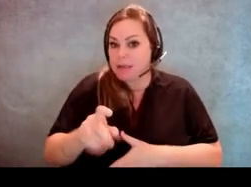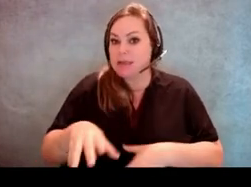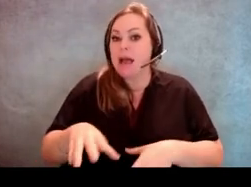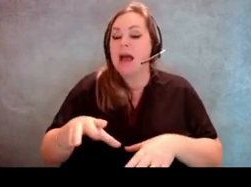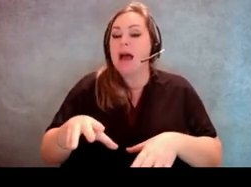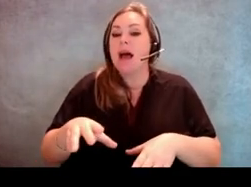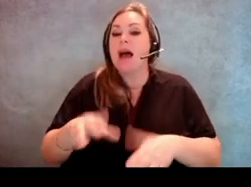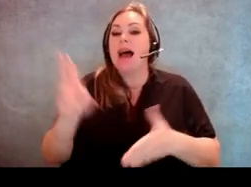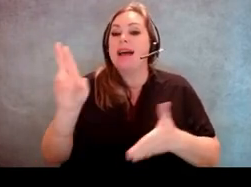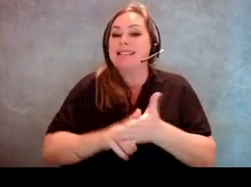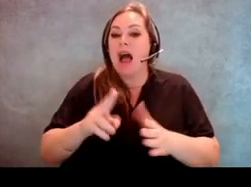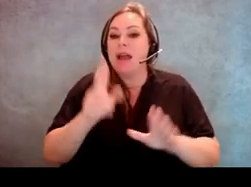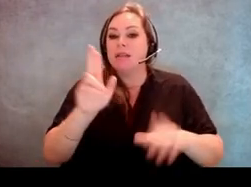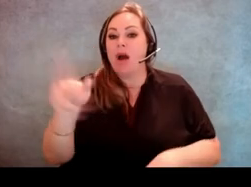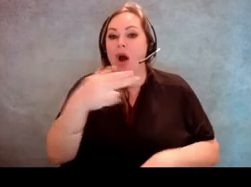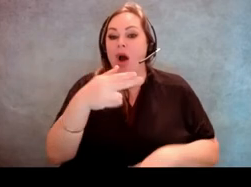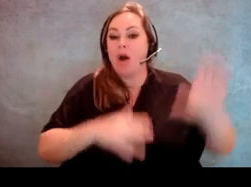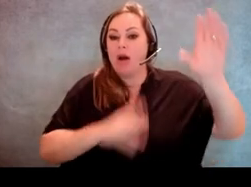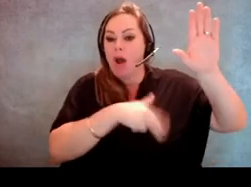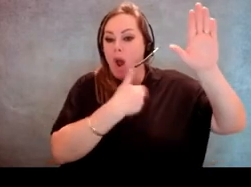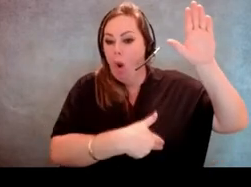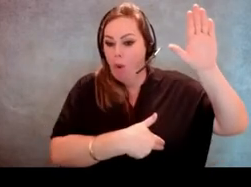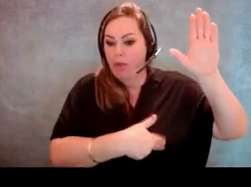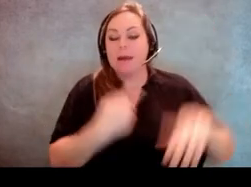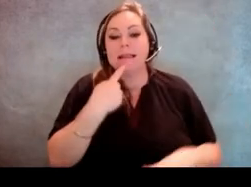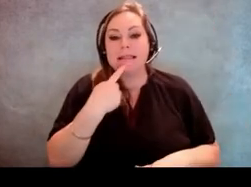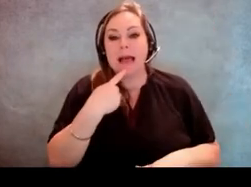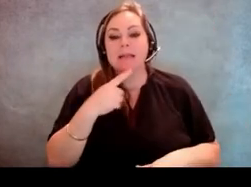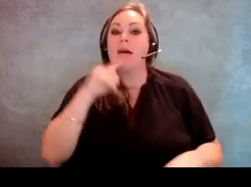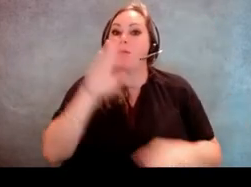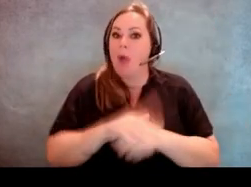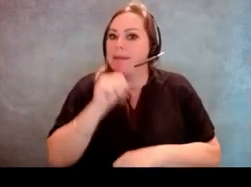They must sign an oath that basically says that they promise not to do anything